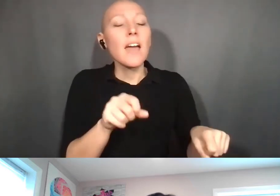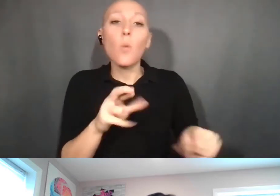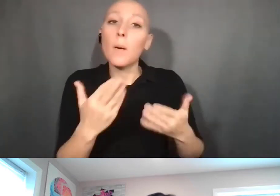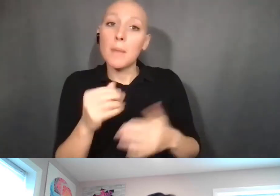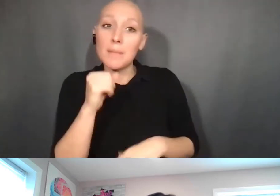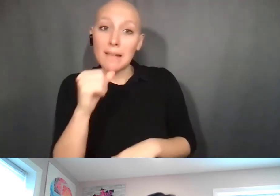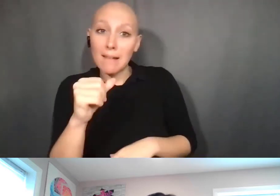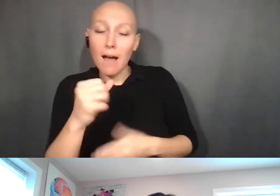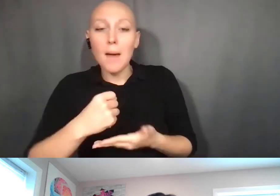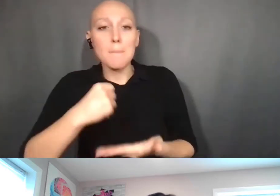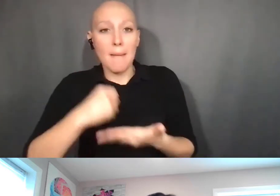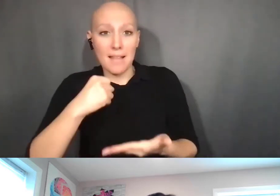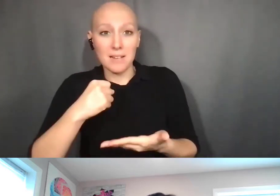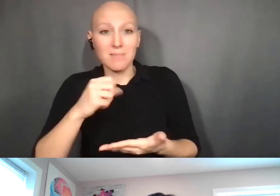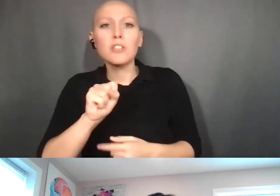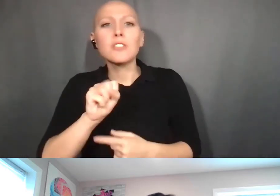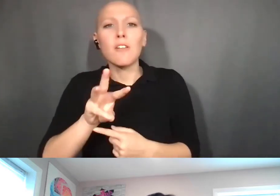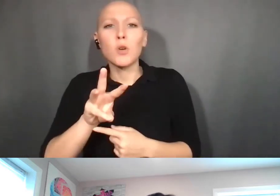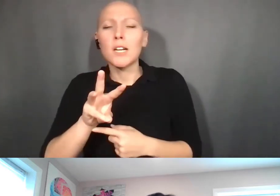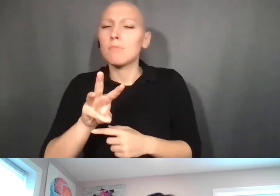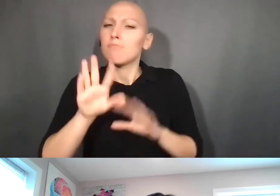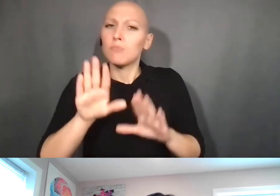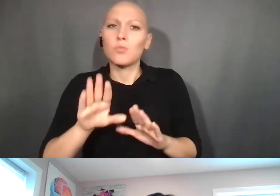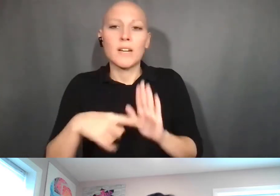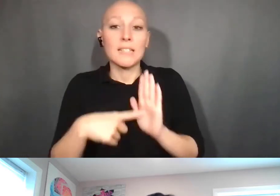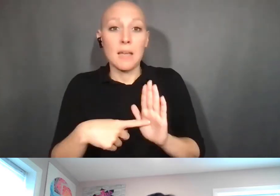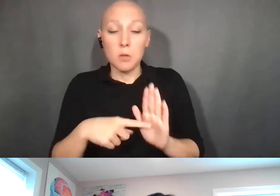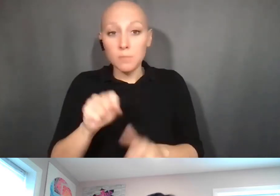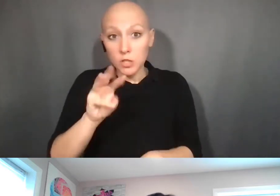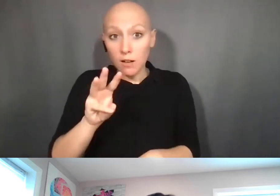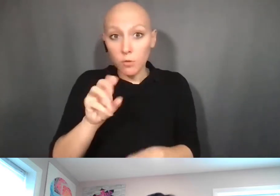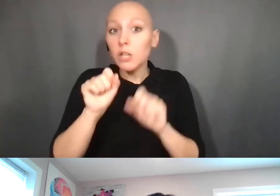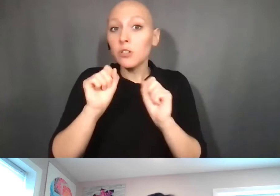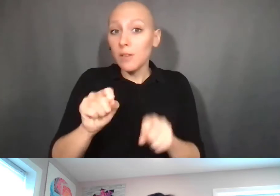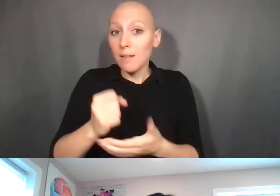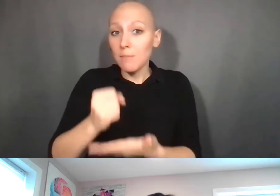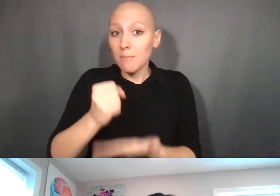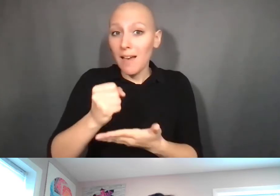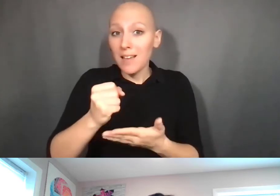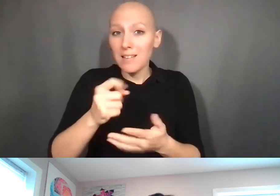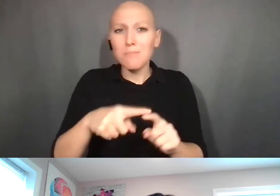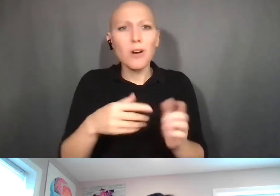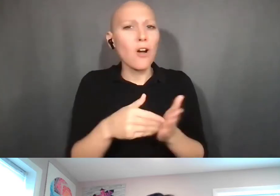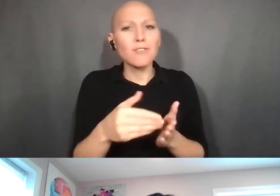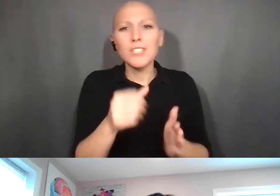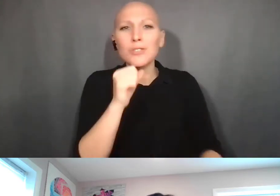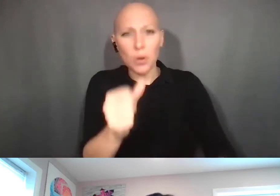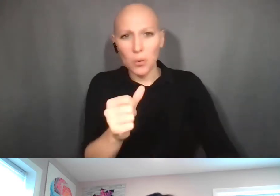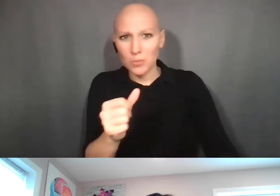because software can be patentable but often isn't. But also, then I want to refer you